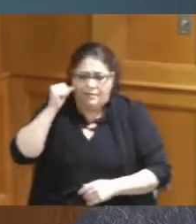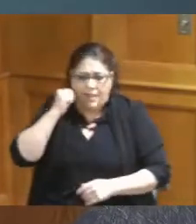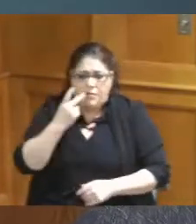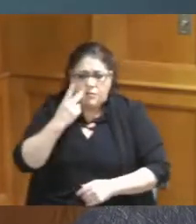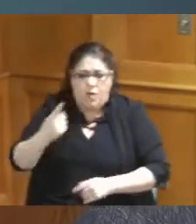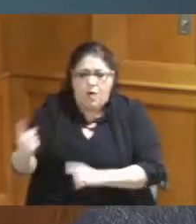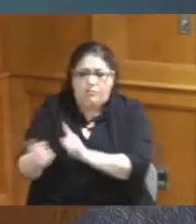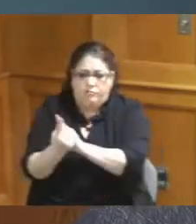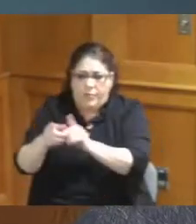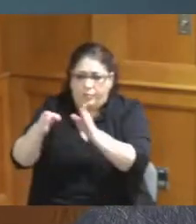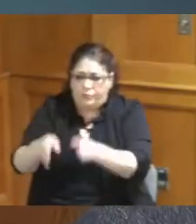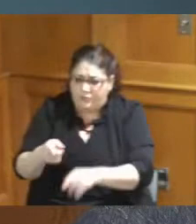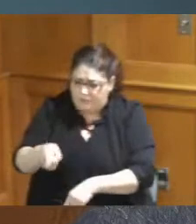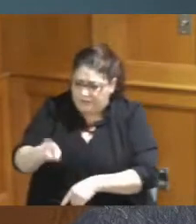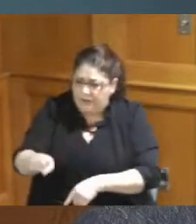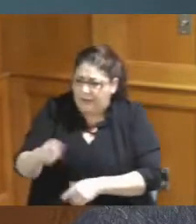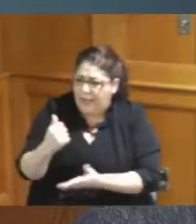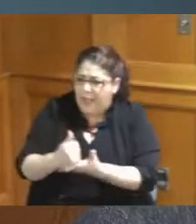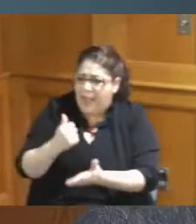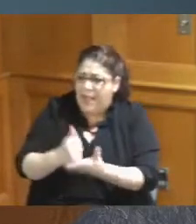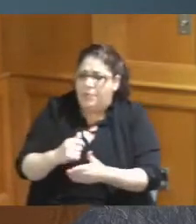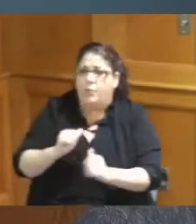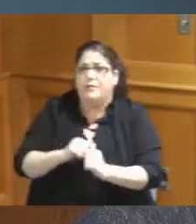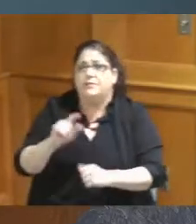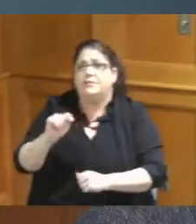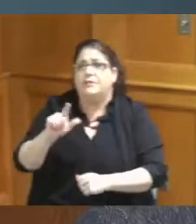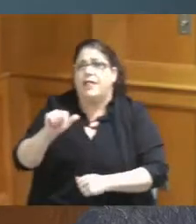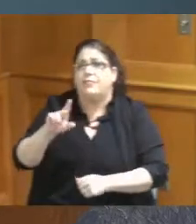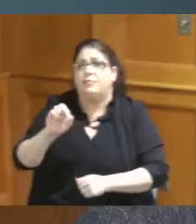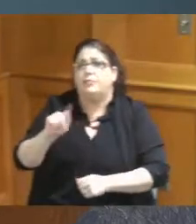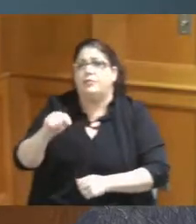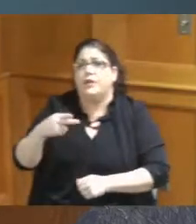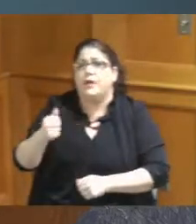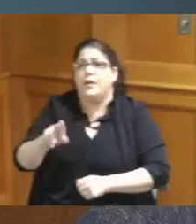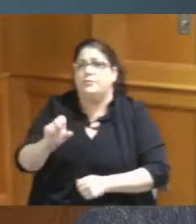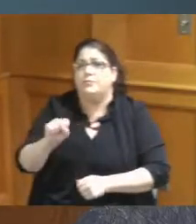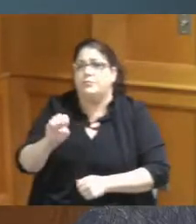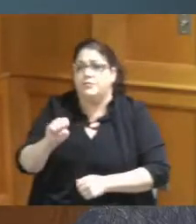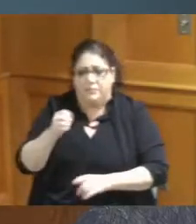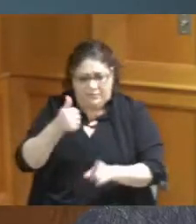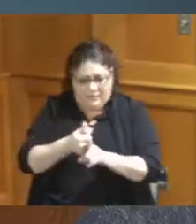there that needed help and Talbert House was our partner and they were able to help those folks get